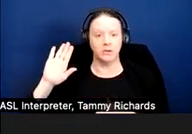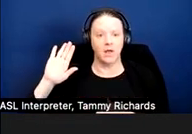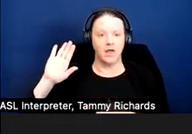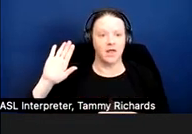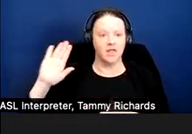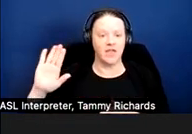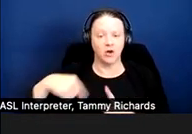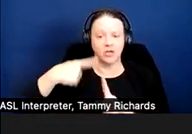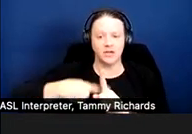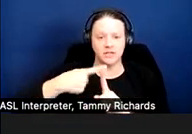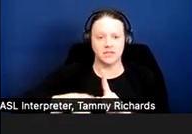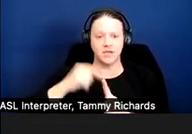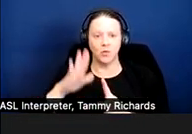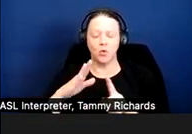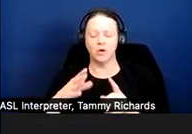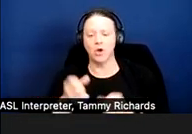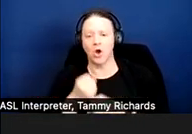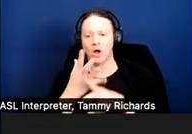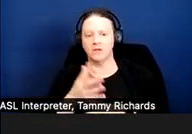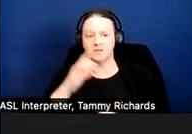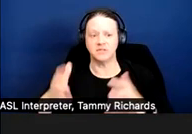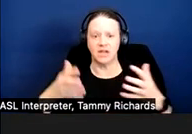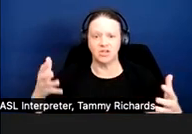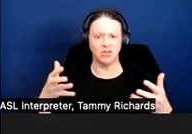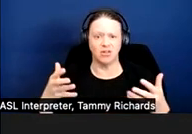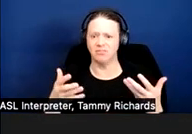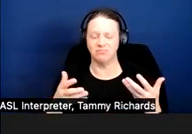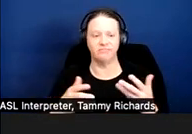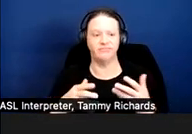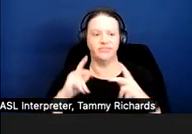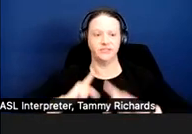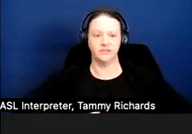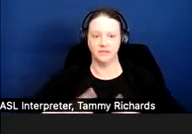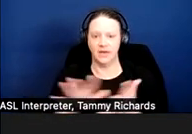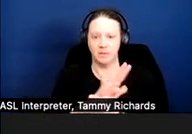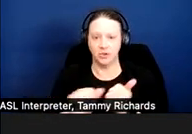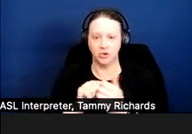And the citations for both of federal law and state law are contained on this slide.